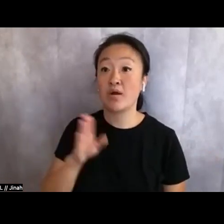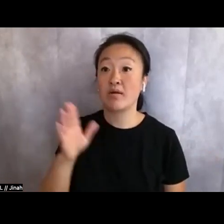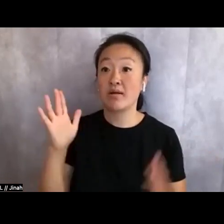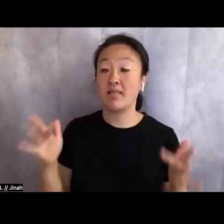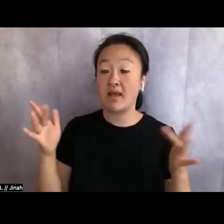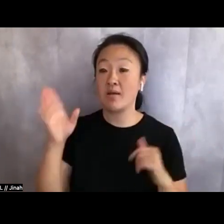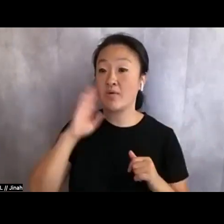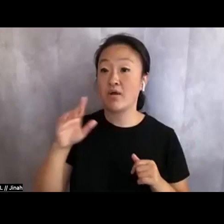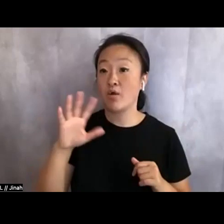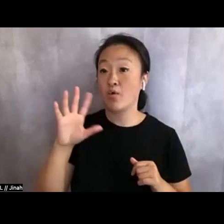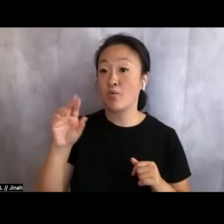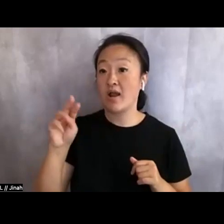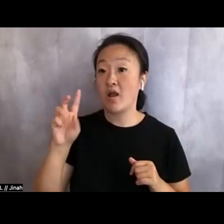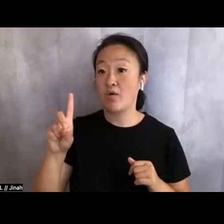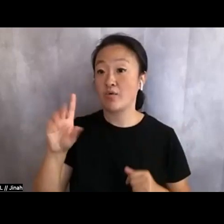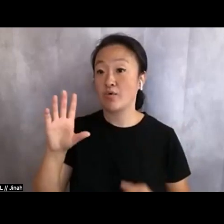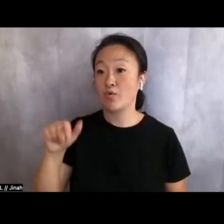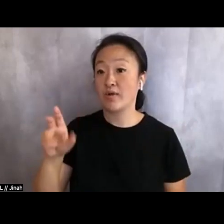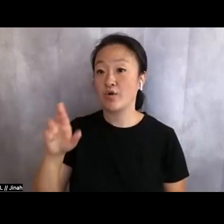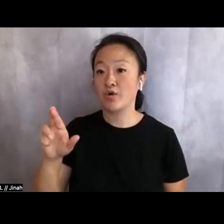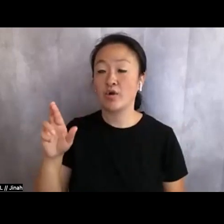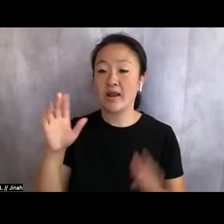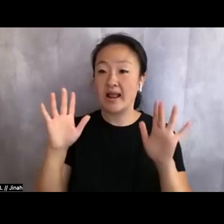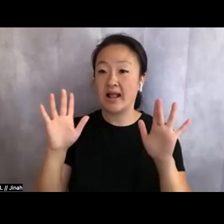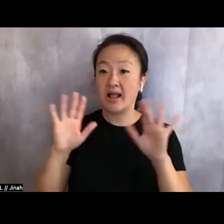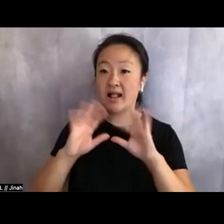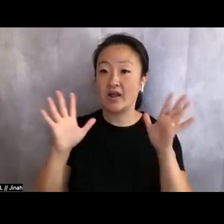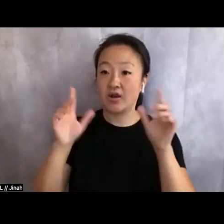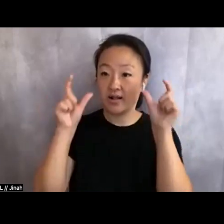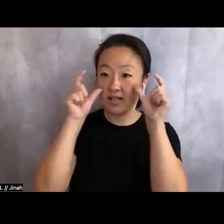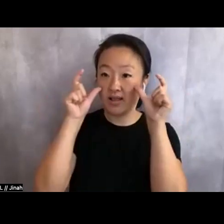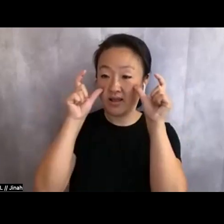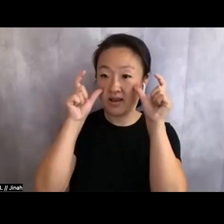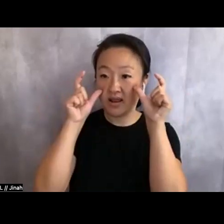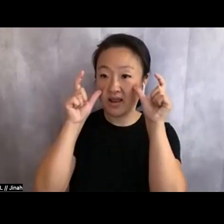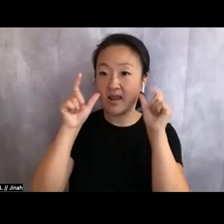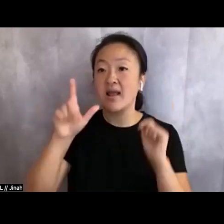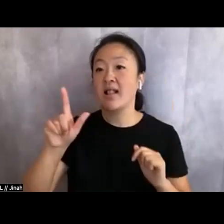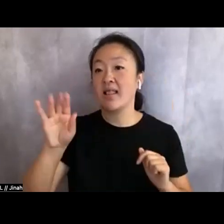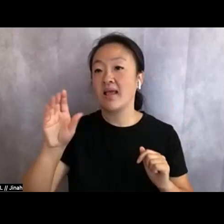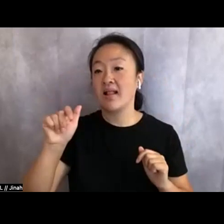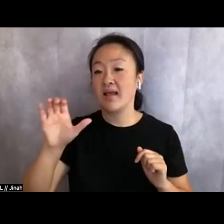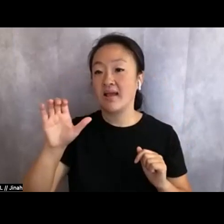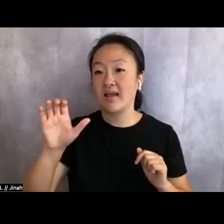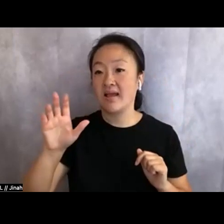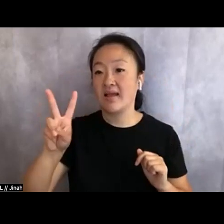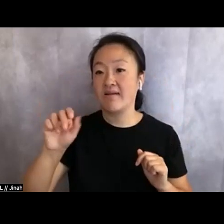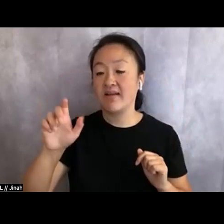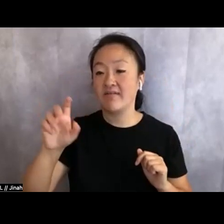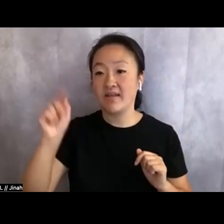queer with clear glasses. I have a lilac velvet hat, a black shirt with white letters,